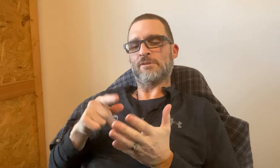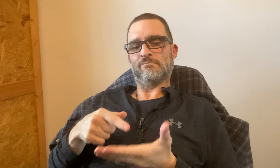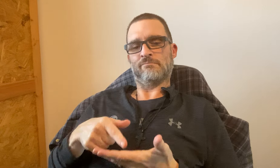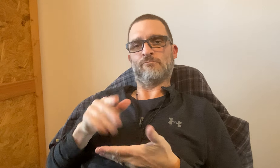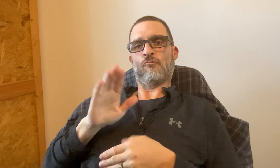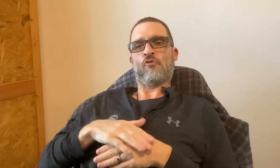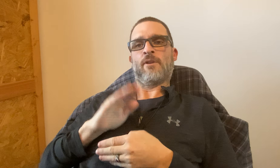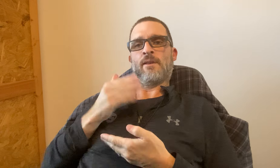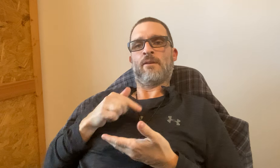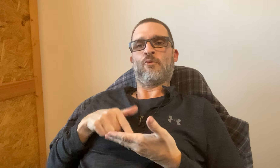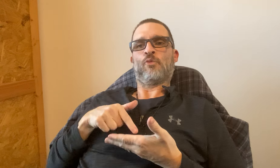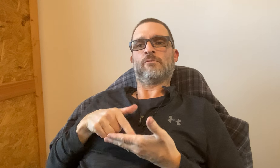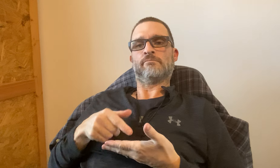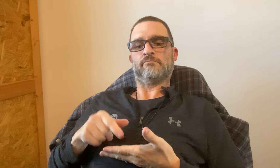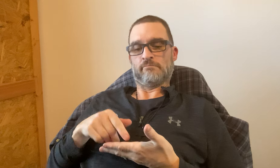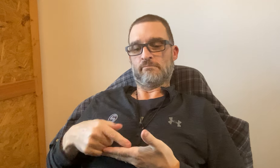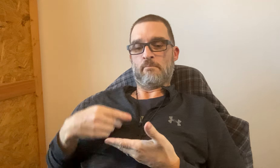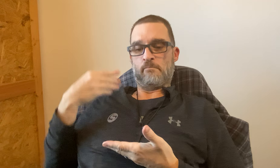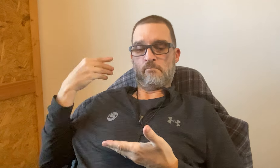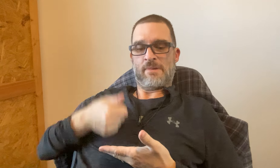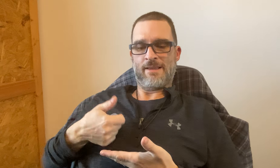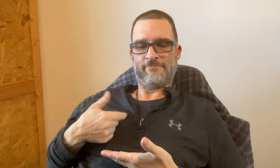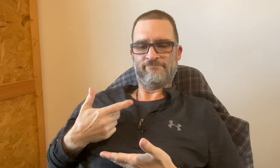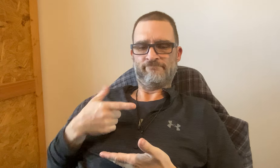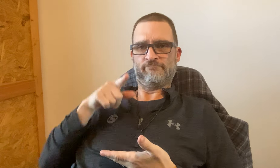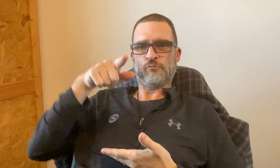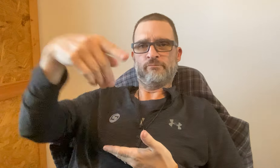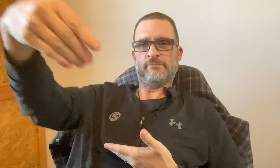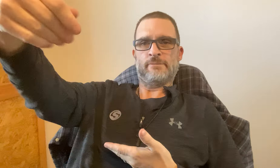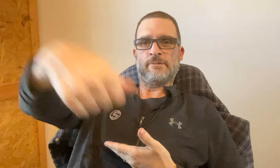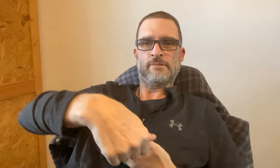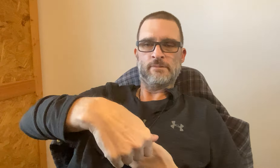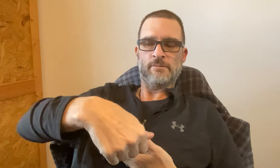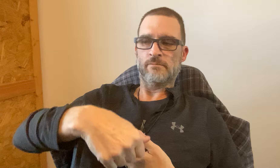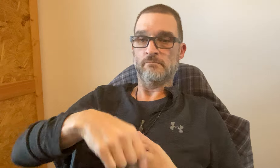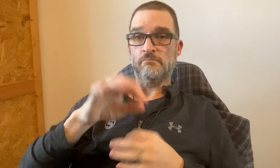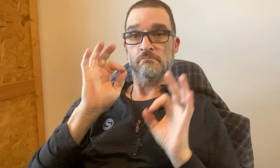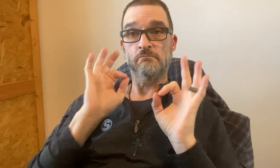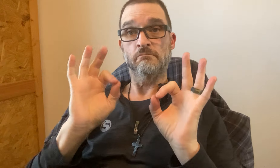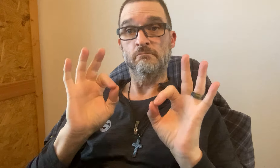We can't pay on our phones for you. You are the one who is paying for the order.